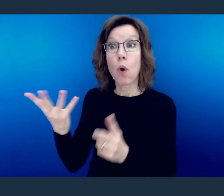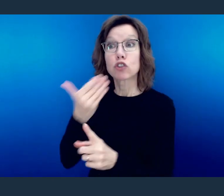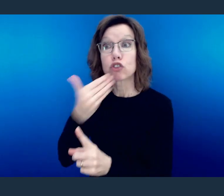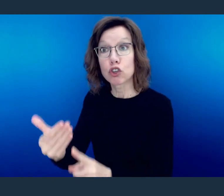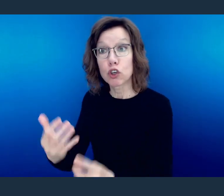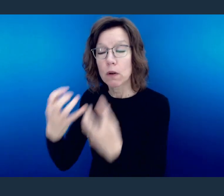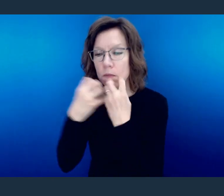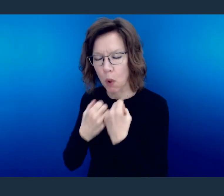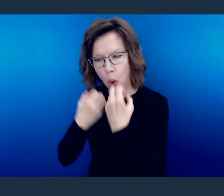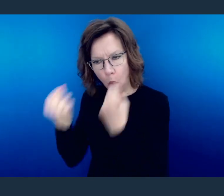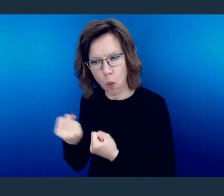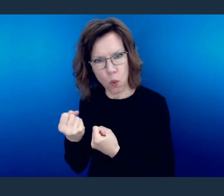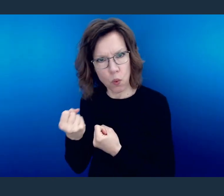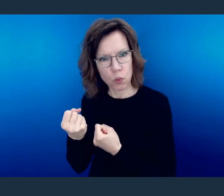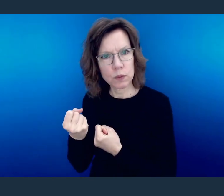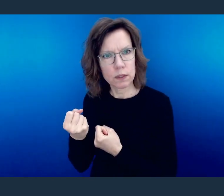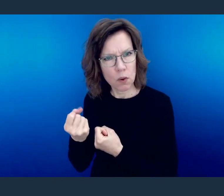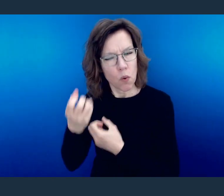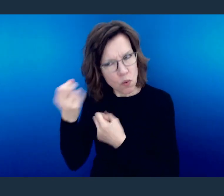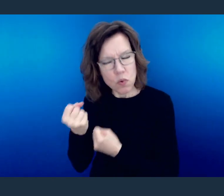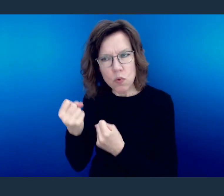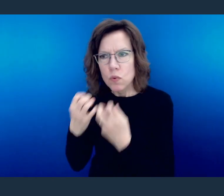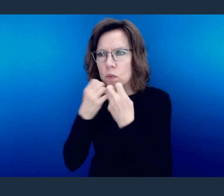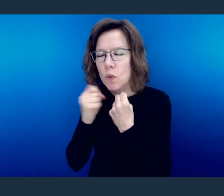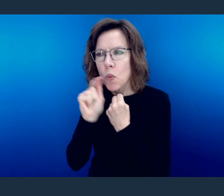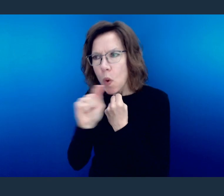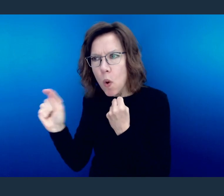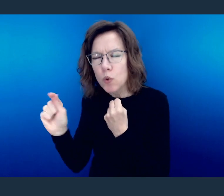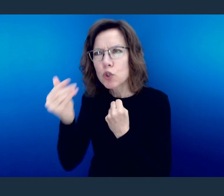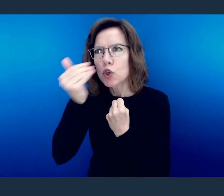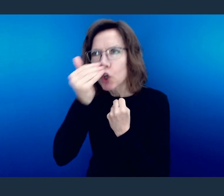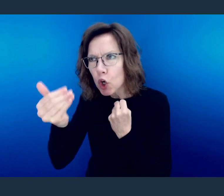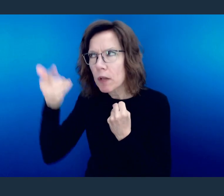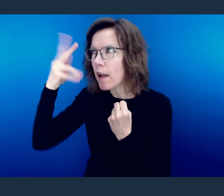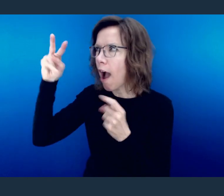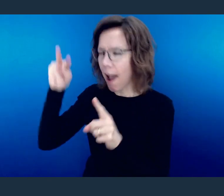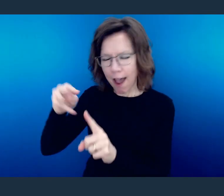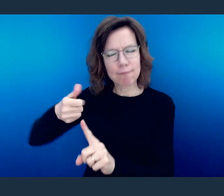Hold fast to those things that are morally upright.